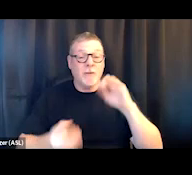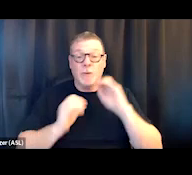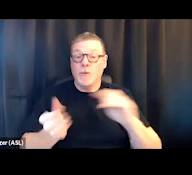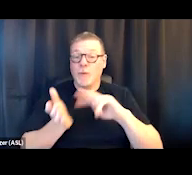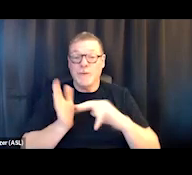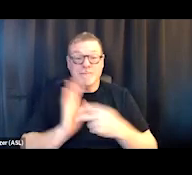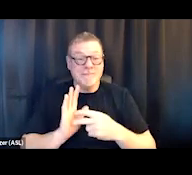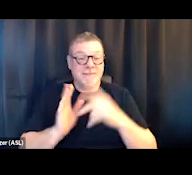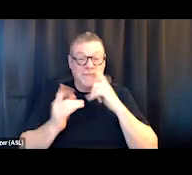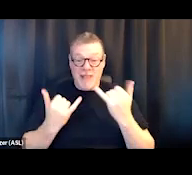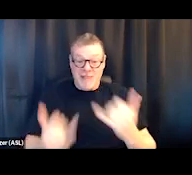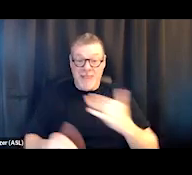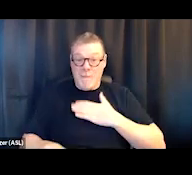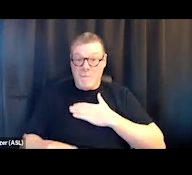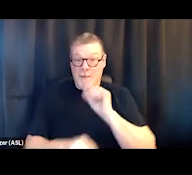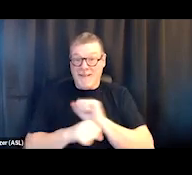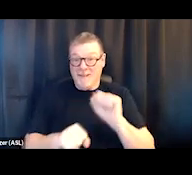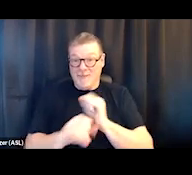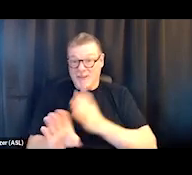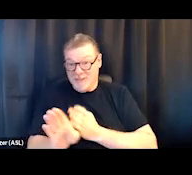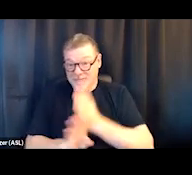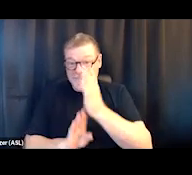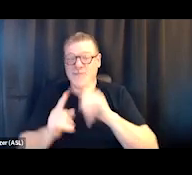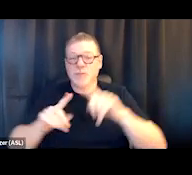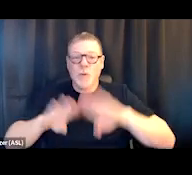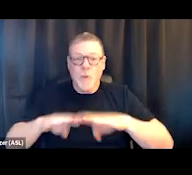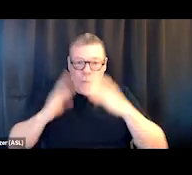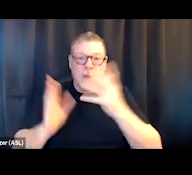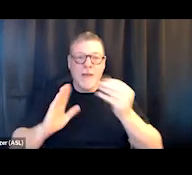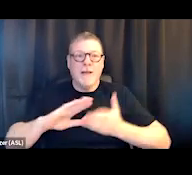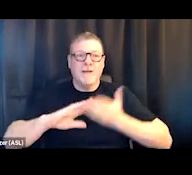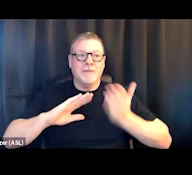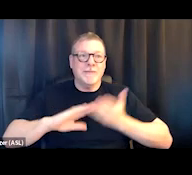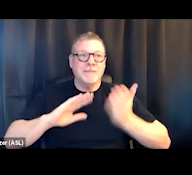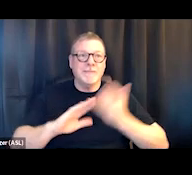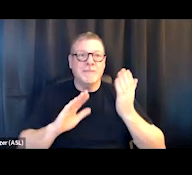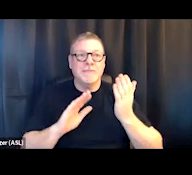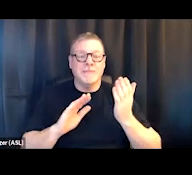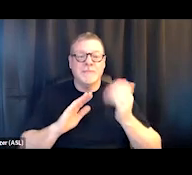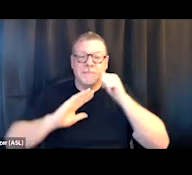or at any point actually to open up and run a shelter,